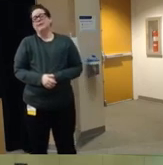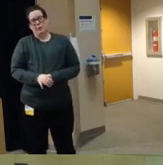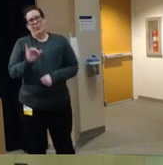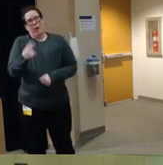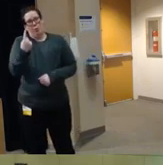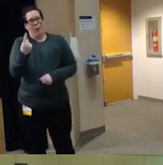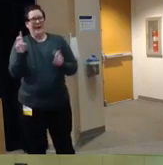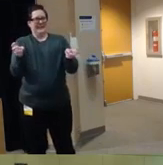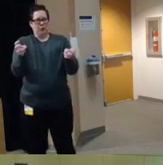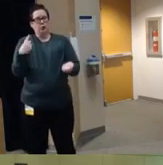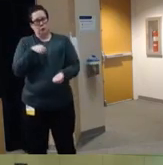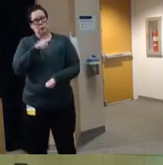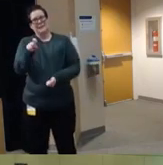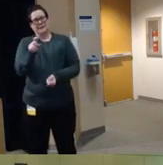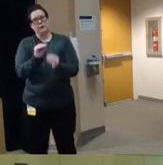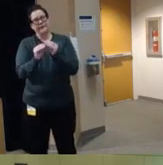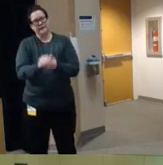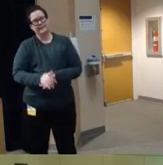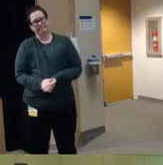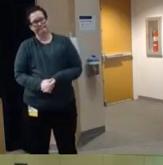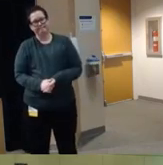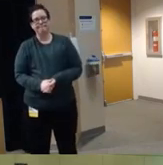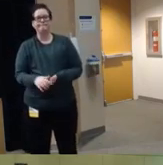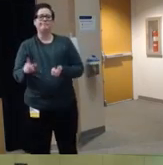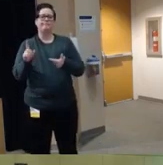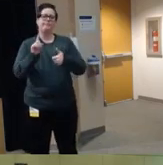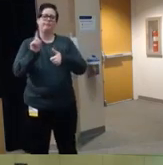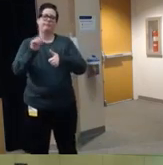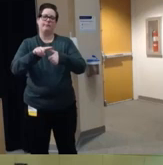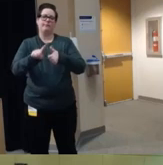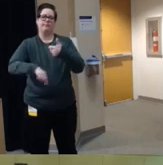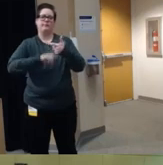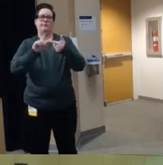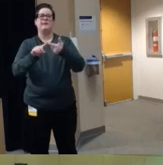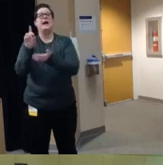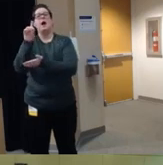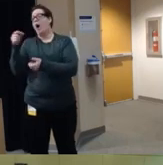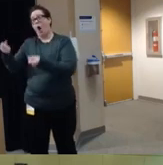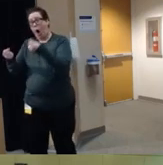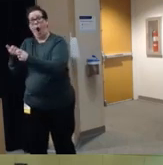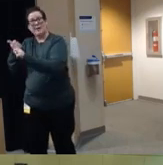we need a lot more work um we also saw design modifications for motor vehicles um you know